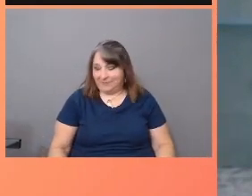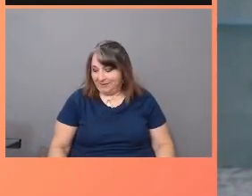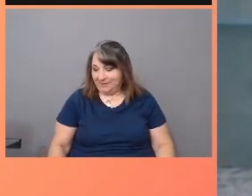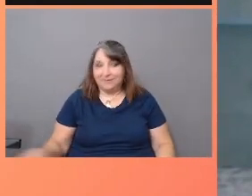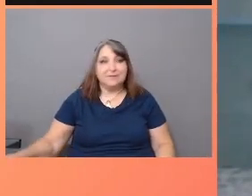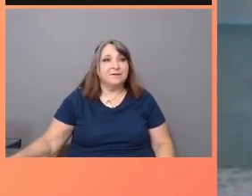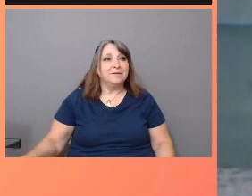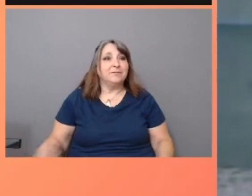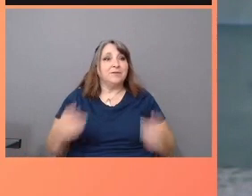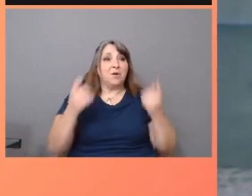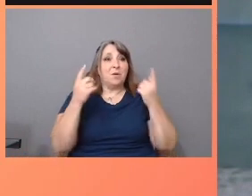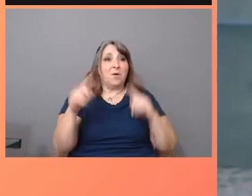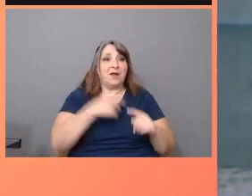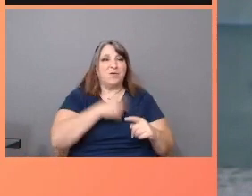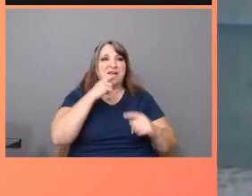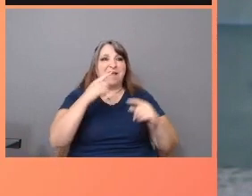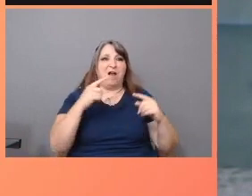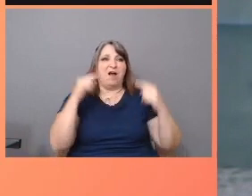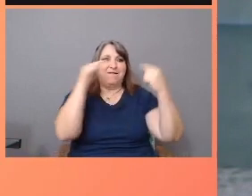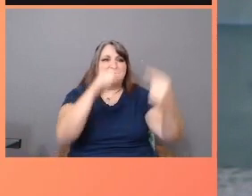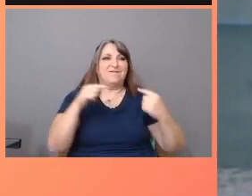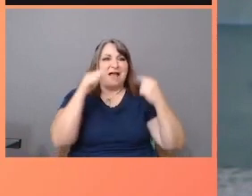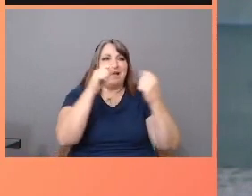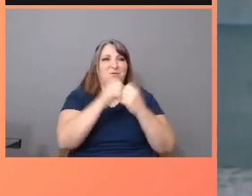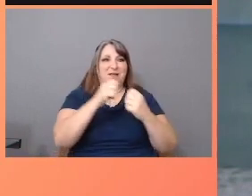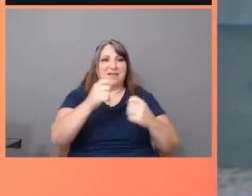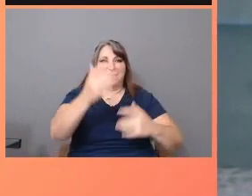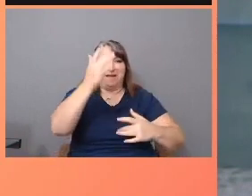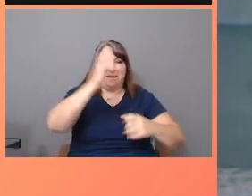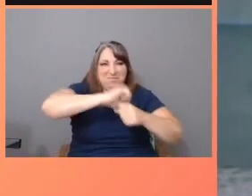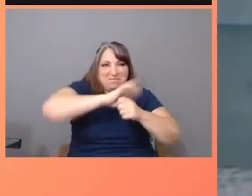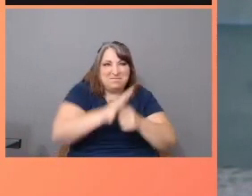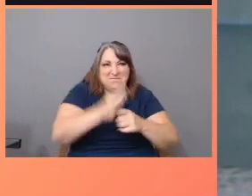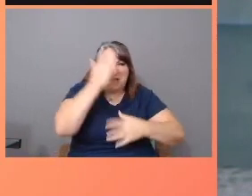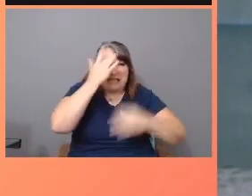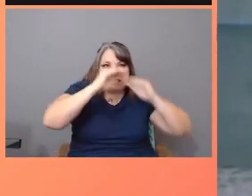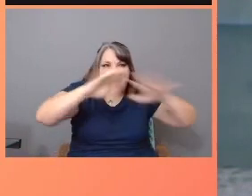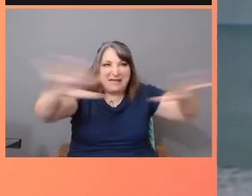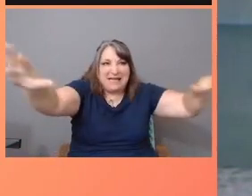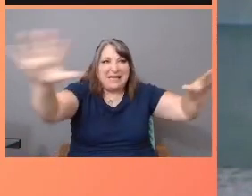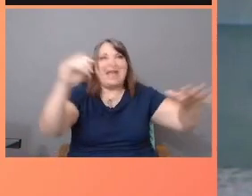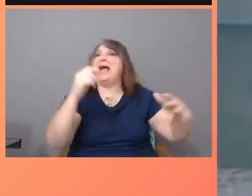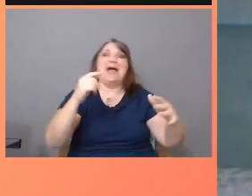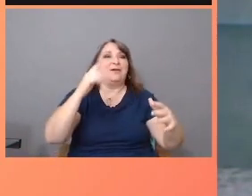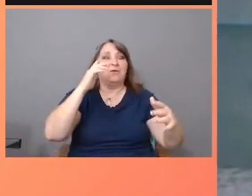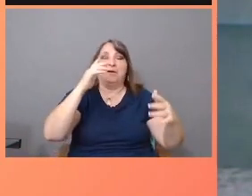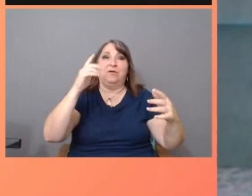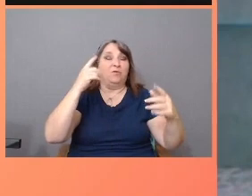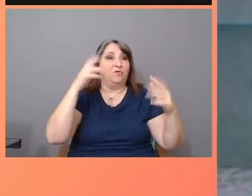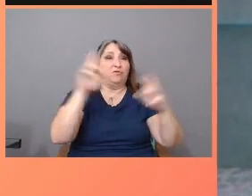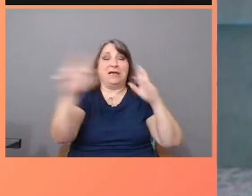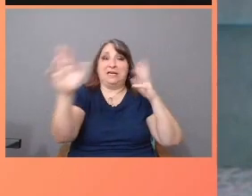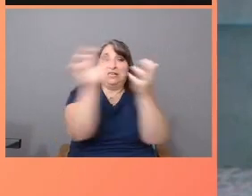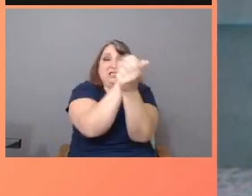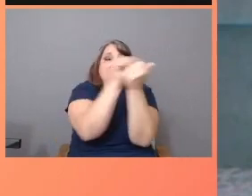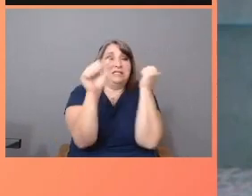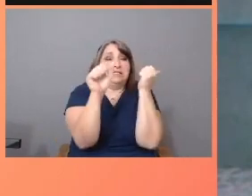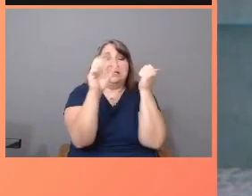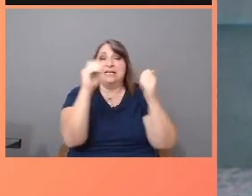When we are fighting a pandemic and on the brink of environmental cataclysm, and we can't breathe, and our children are locked in cages,